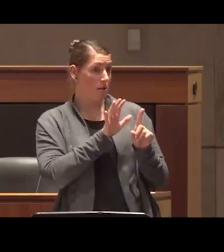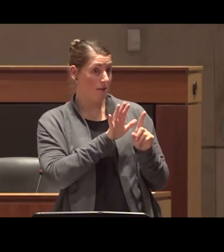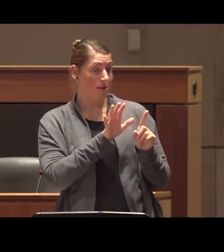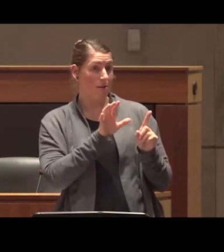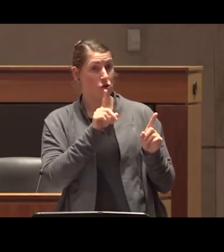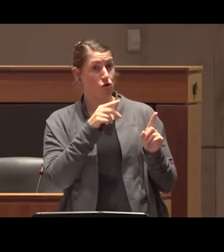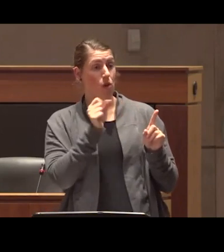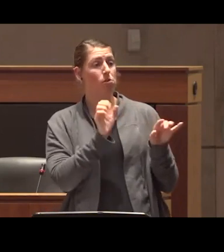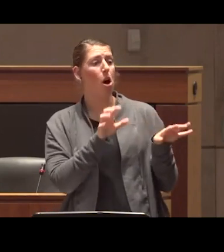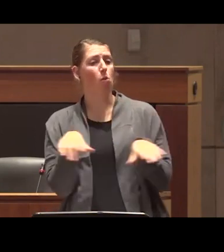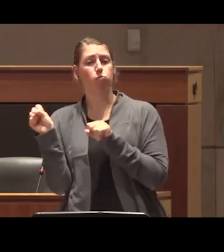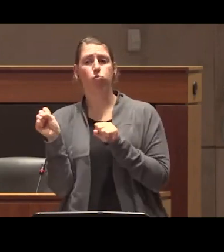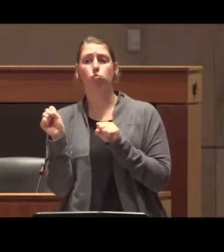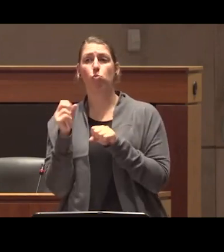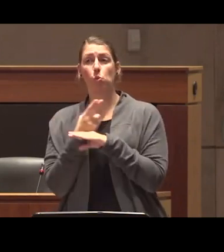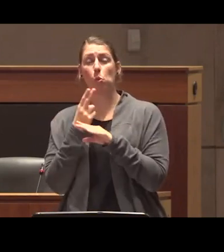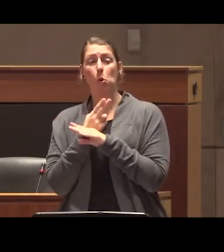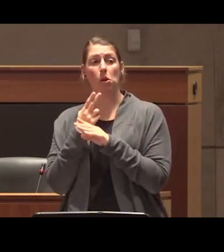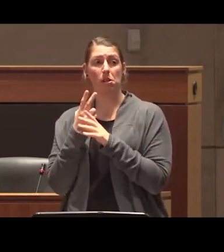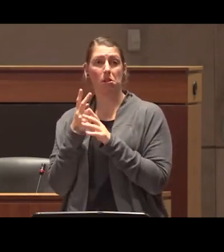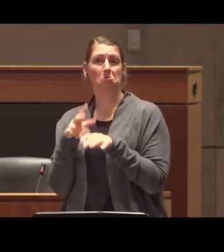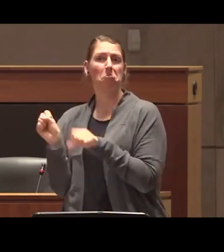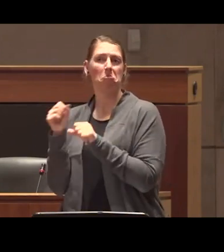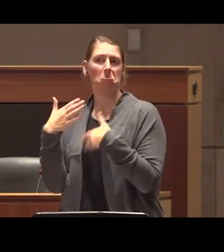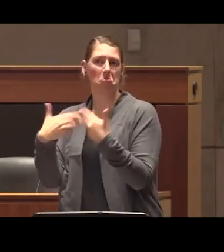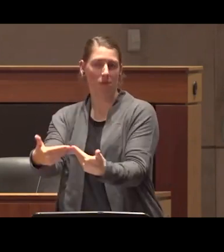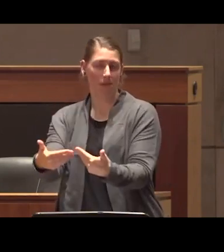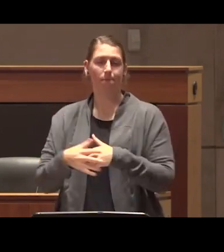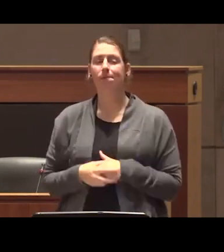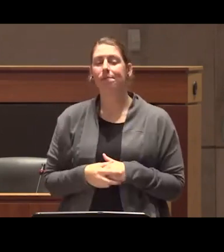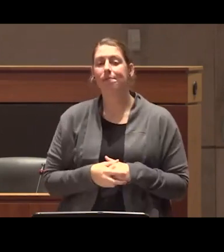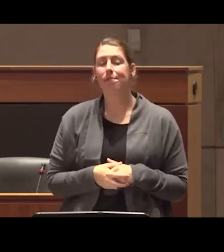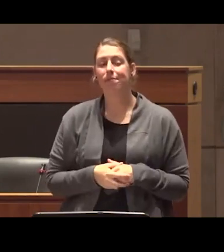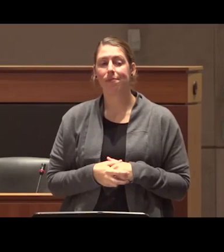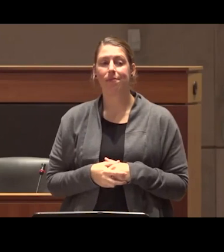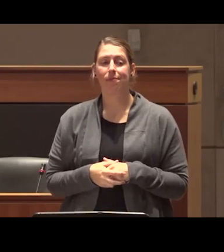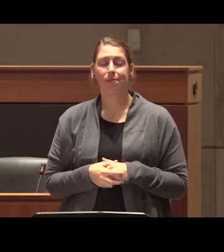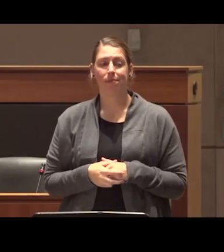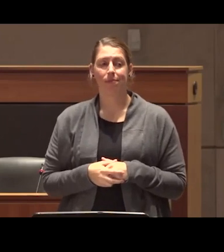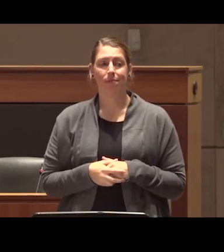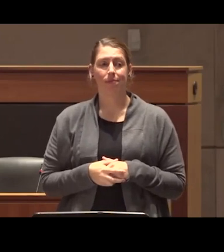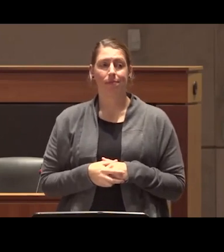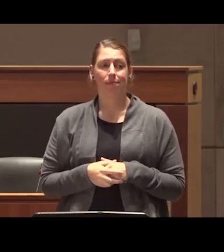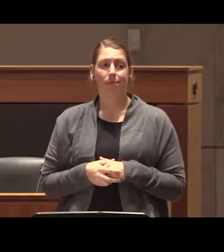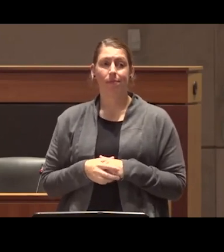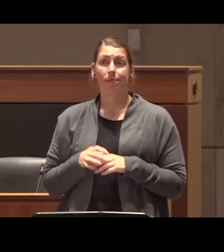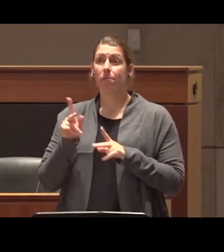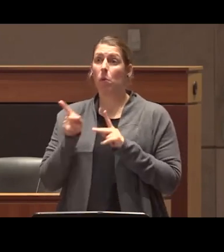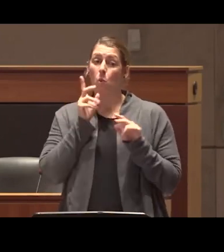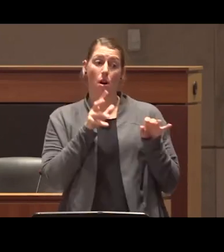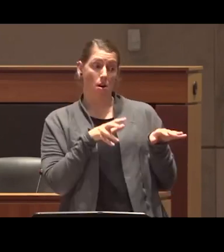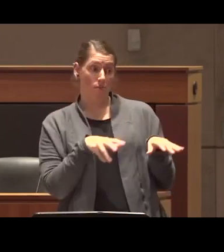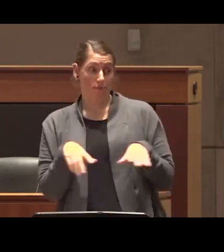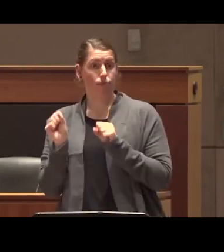co-opted psychedelic use uh and who have I think garnered public support for psychedelic use a by